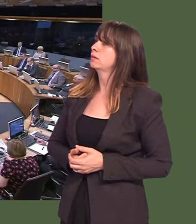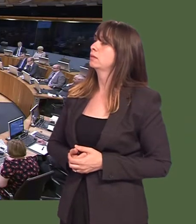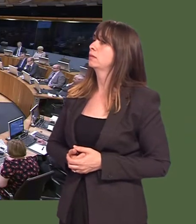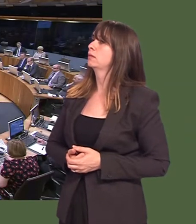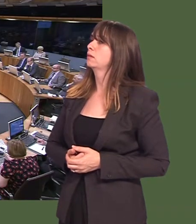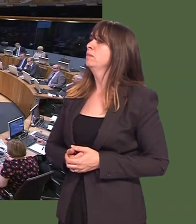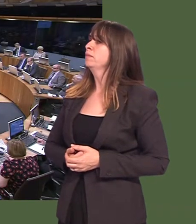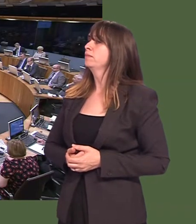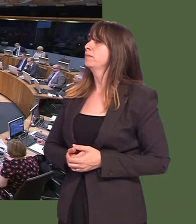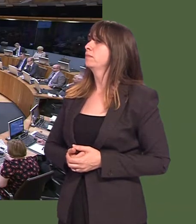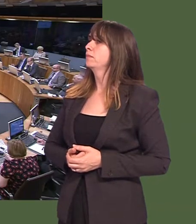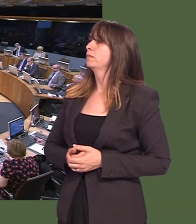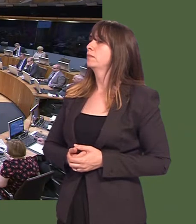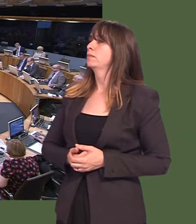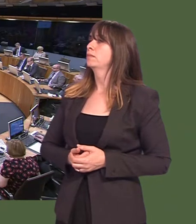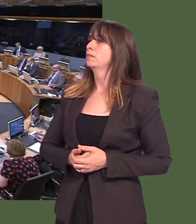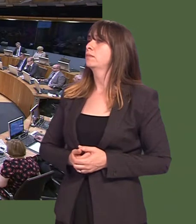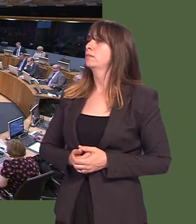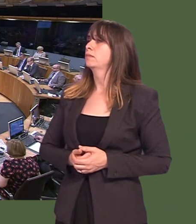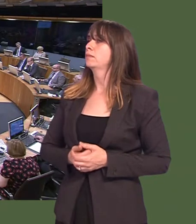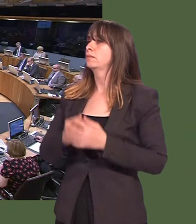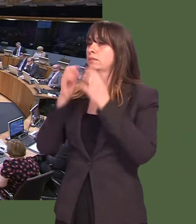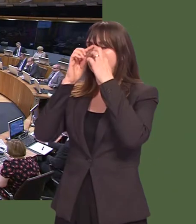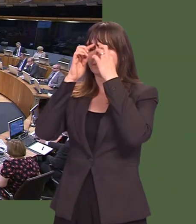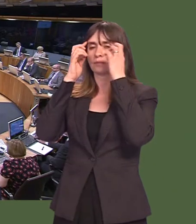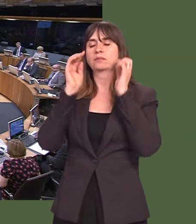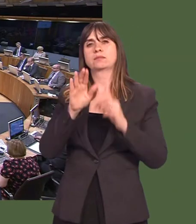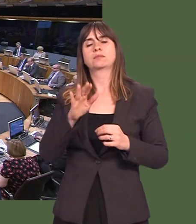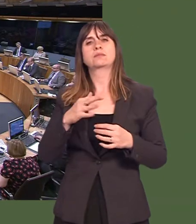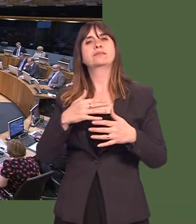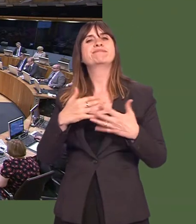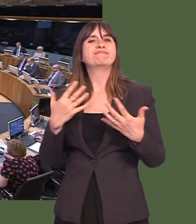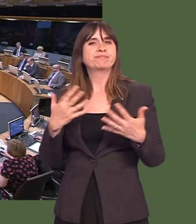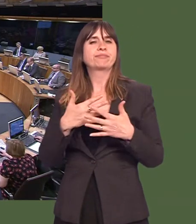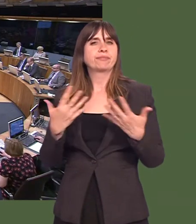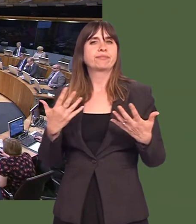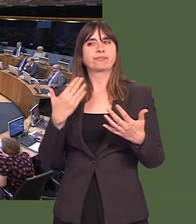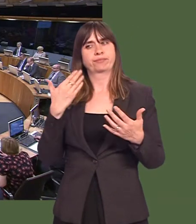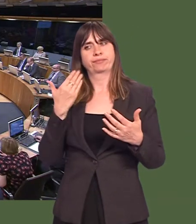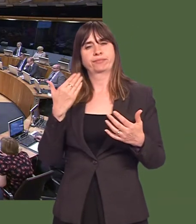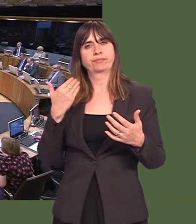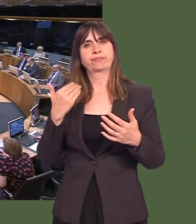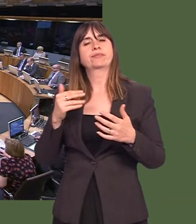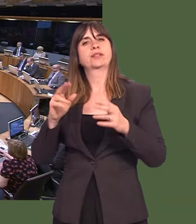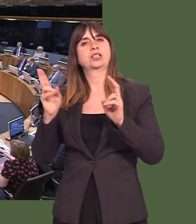Angela Burns: First Minister, a number of deaths by suicide have occurred in the recent